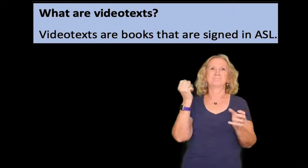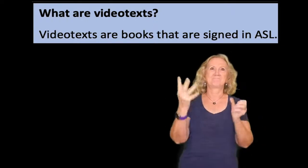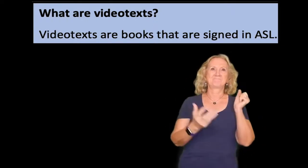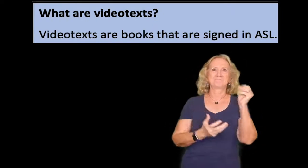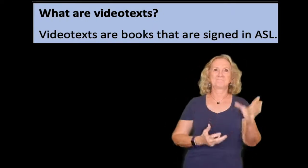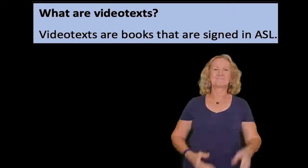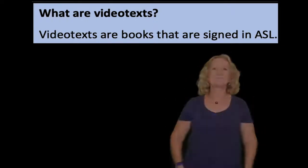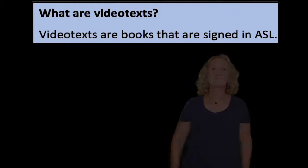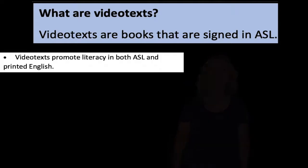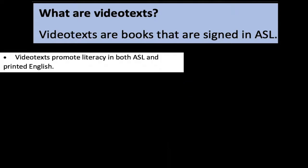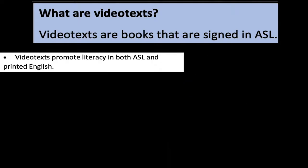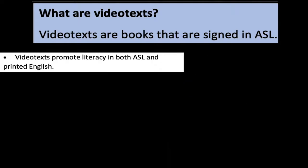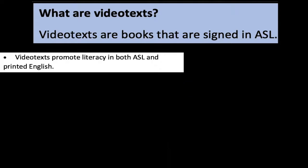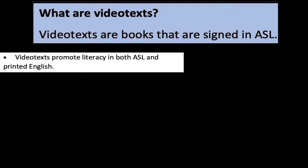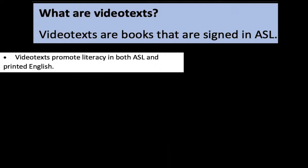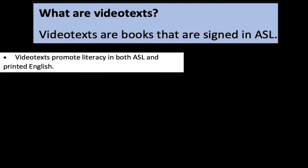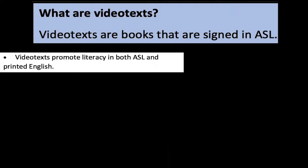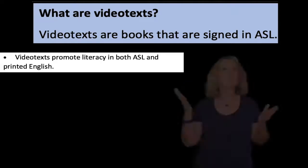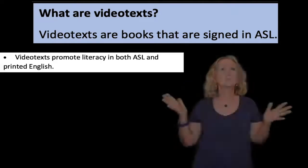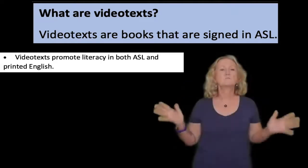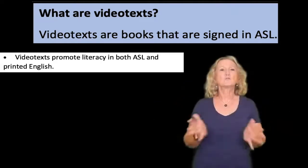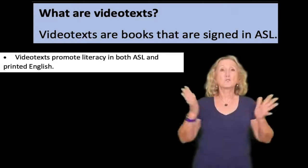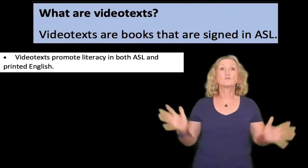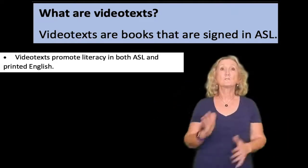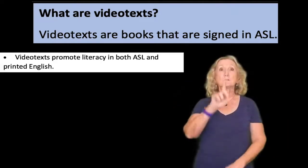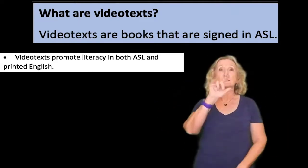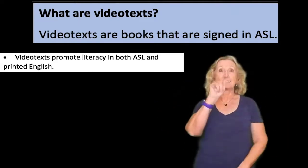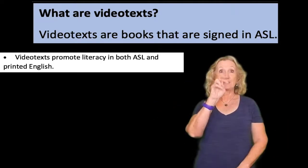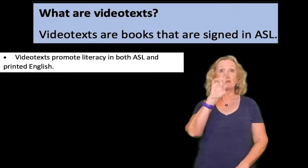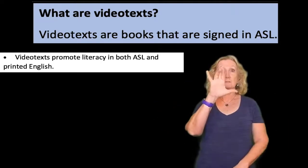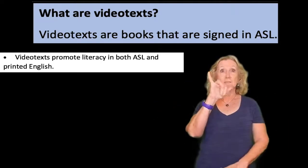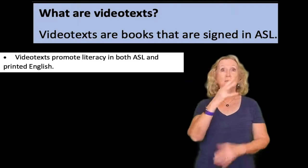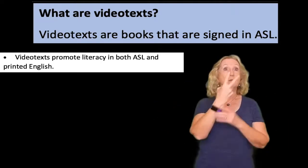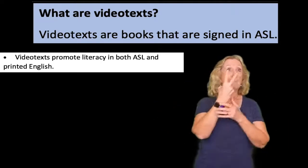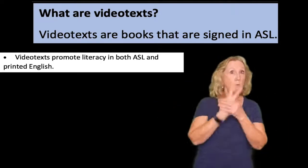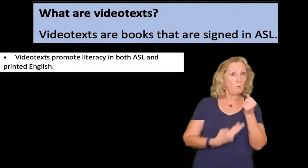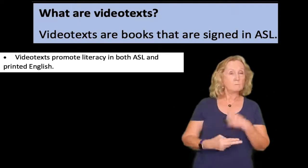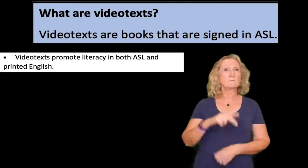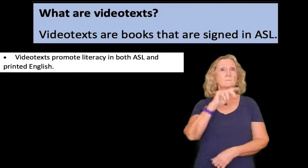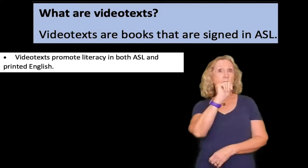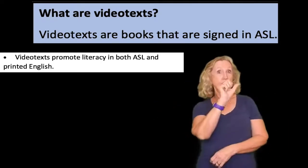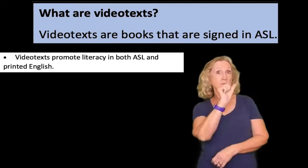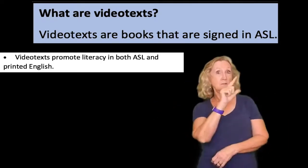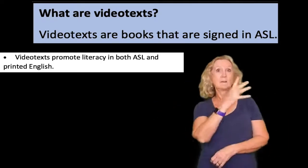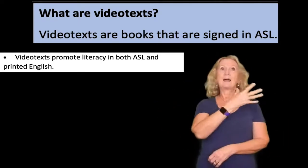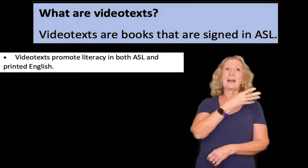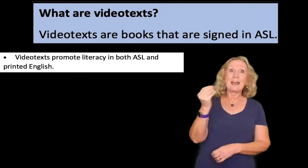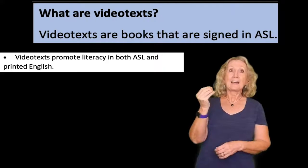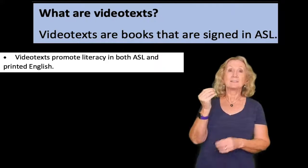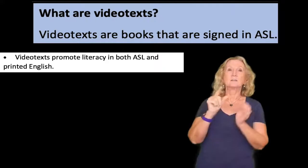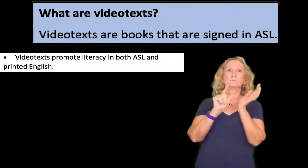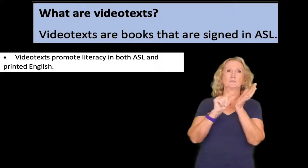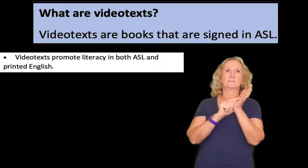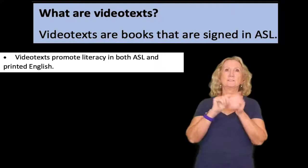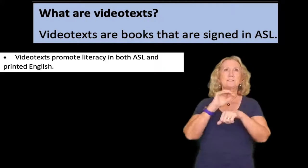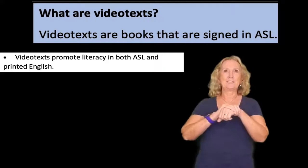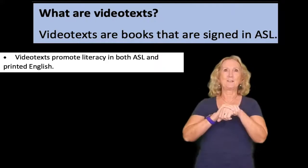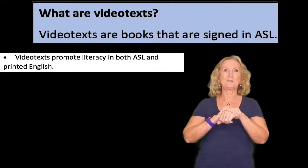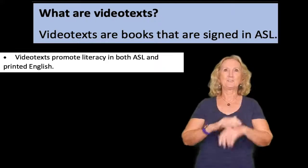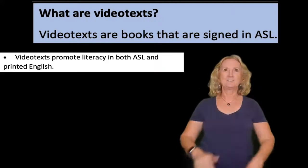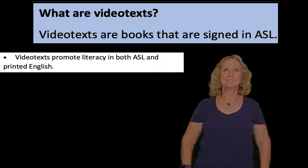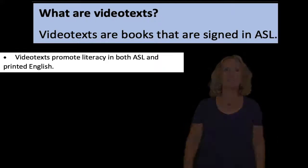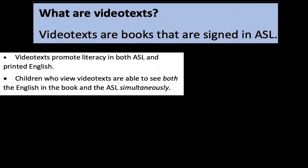asl video texts promote literacy